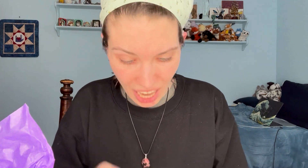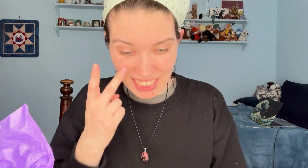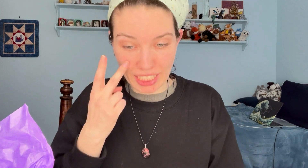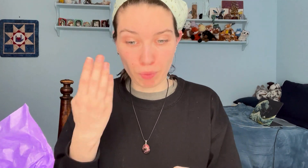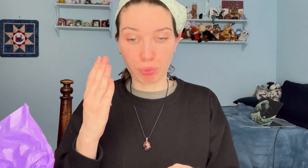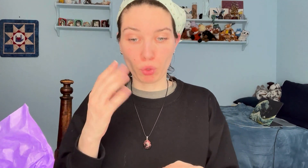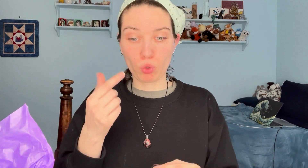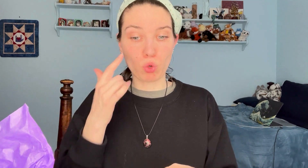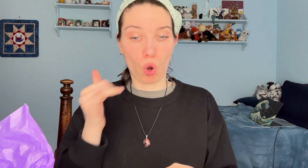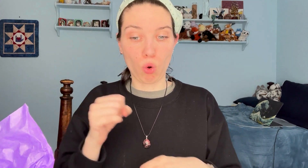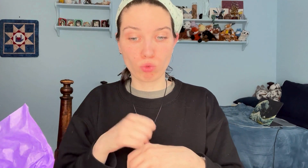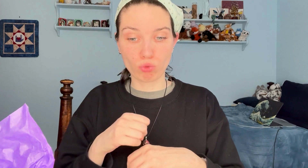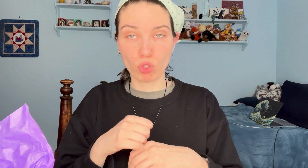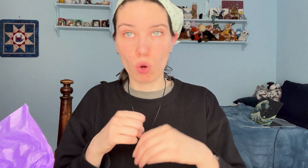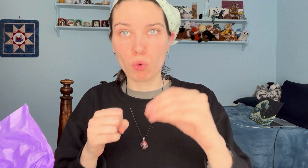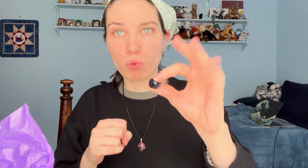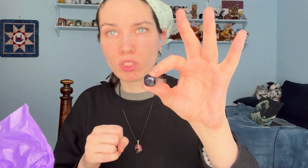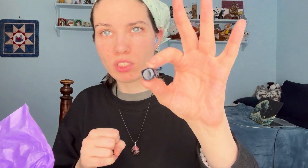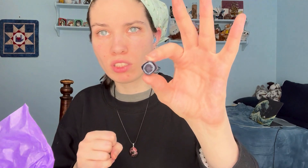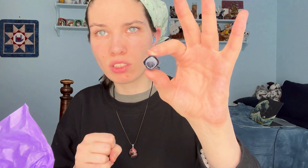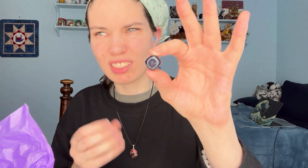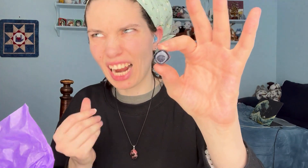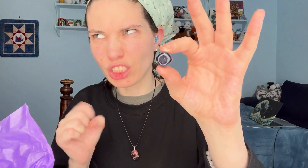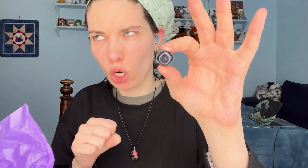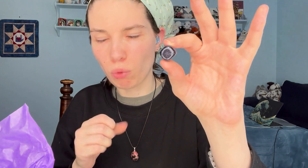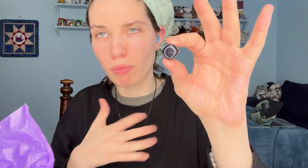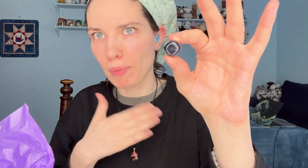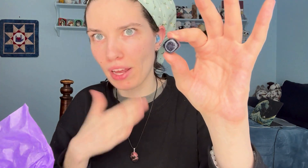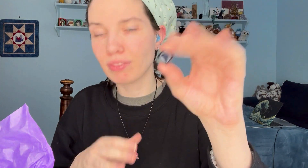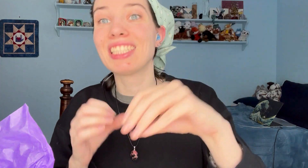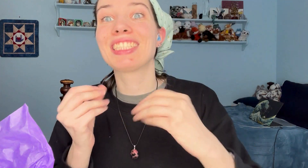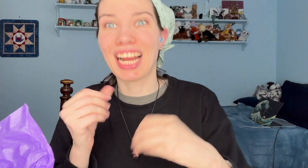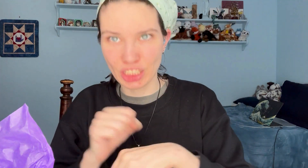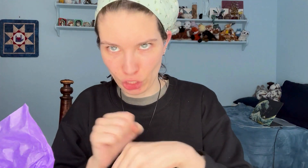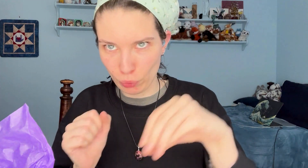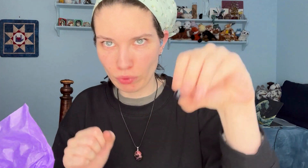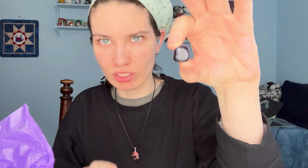I see a blue goldstone! Sandstone, my bad, sandstone